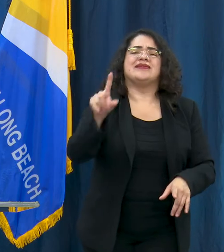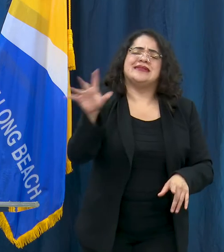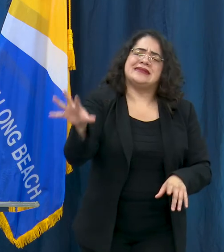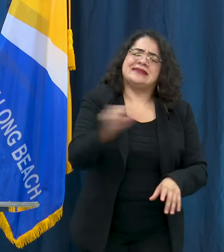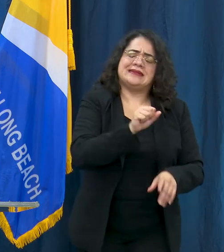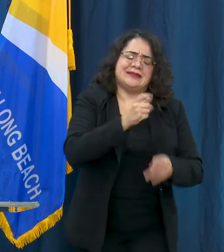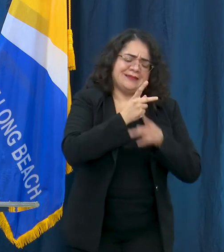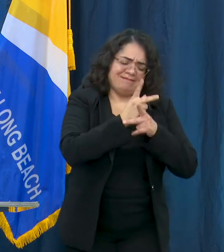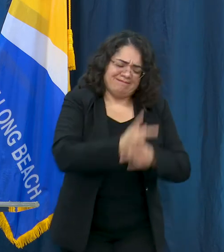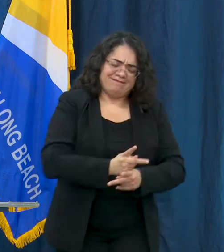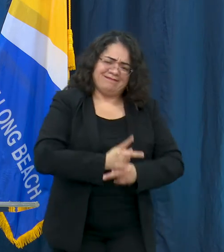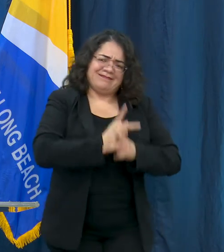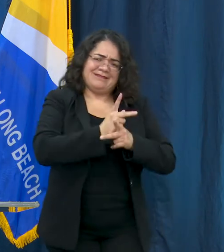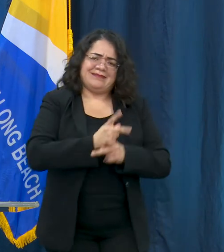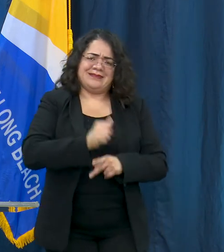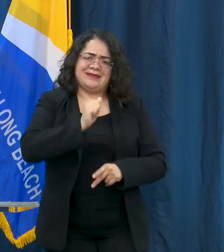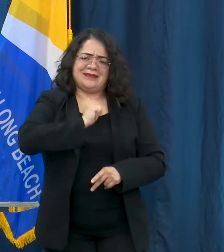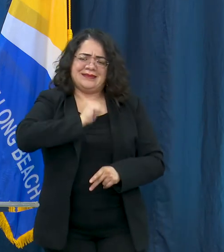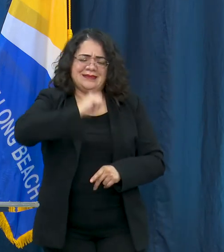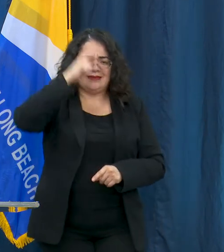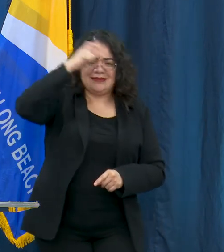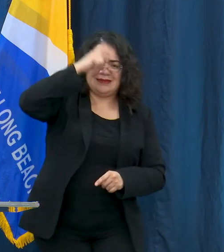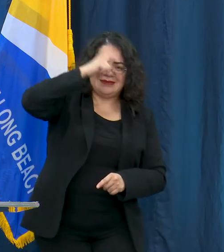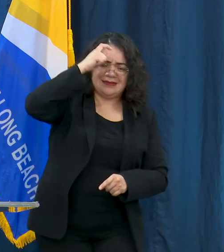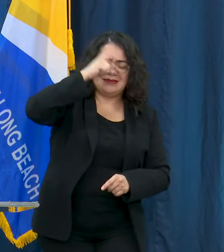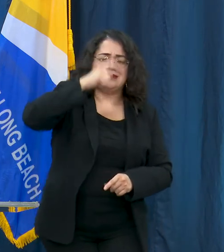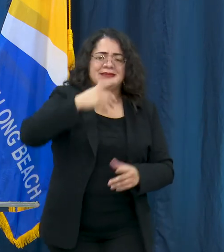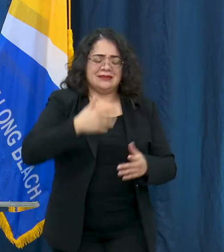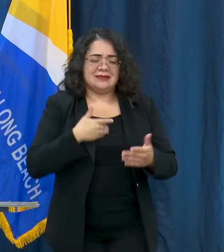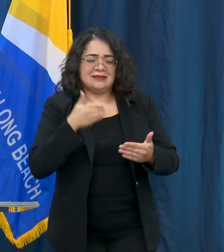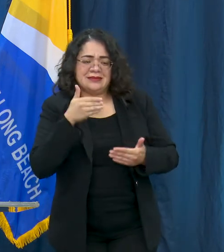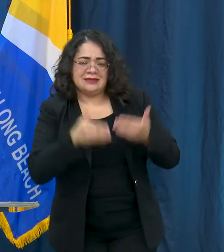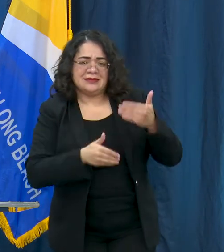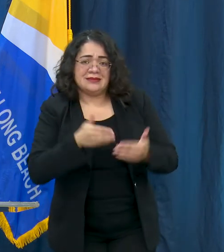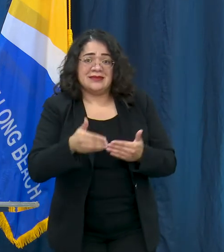if you or someone you live with is at high risk for severe illness from COVID-19